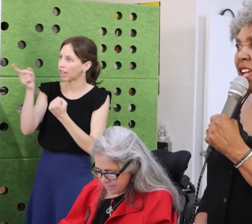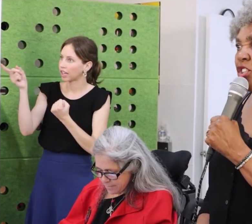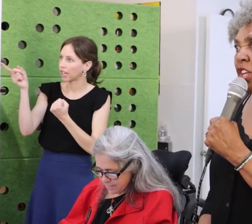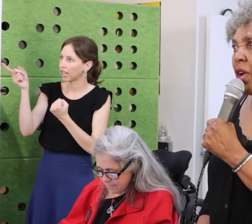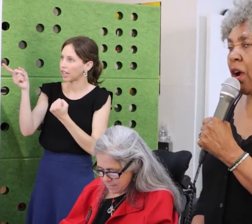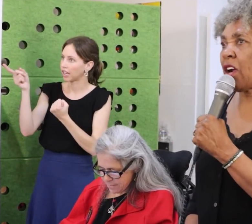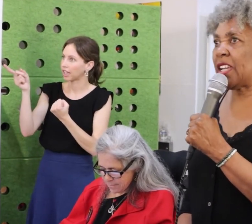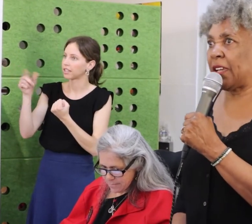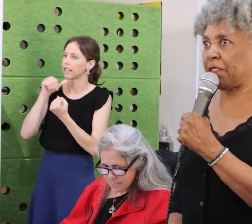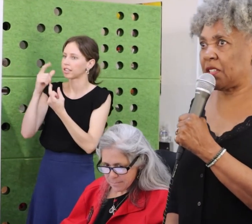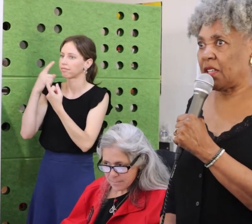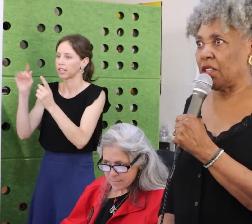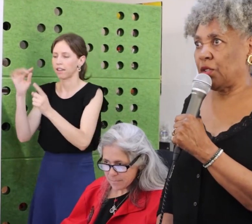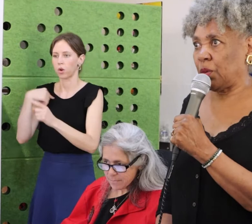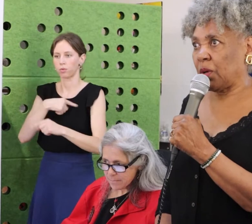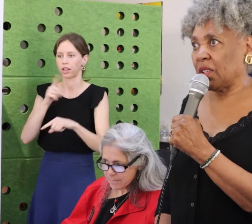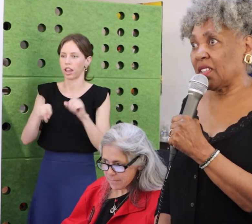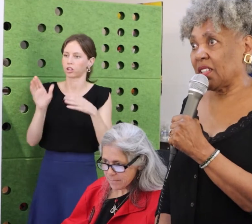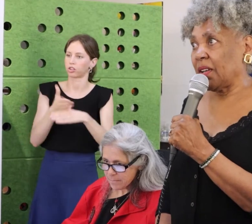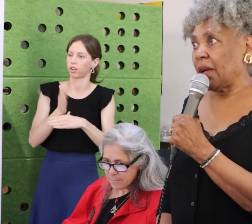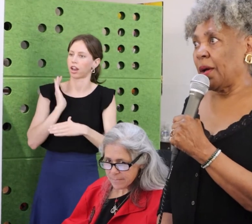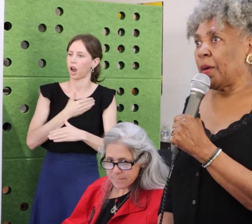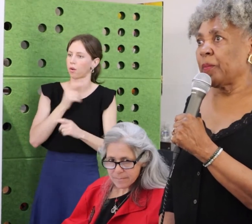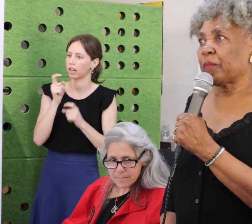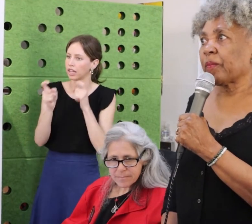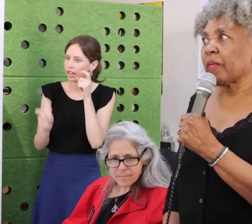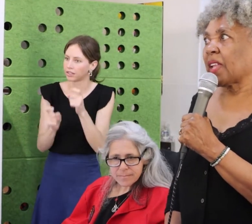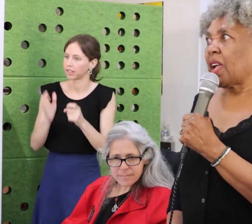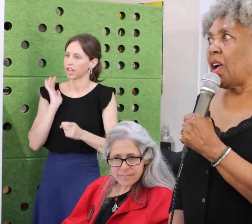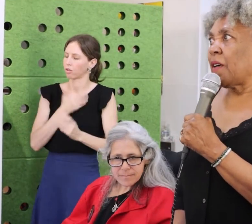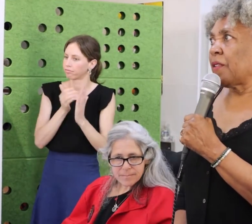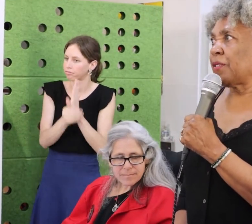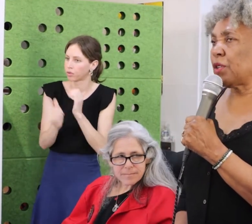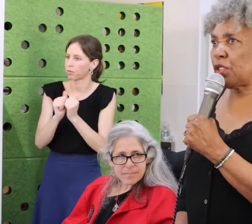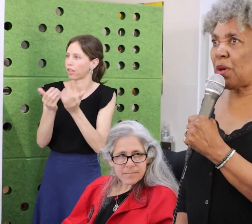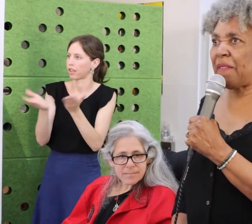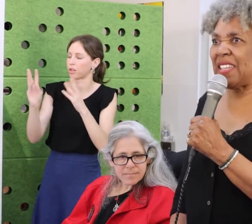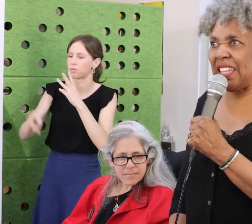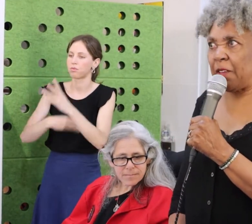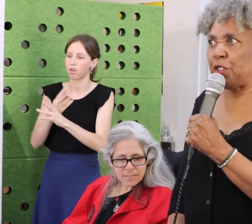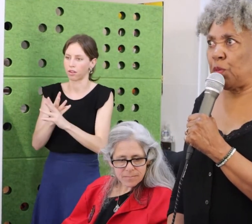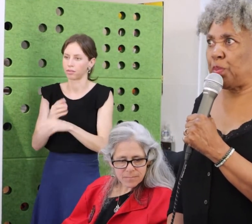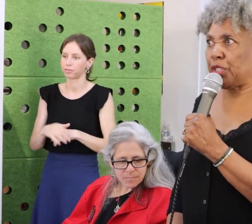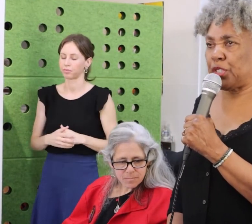One of the services that we offer is assistance to people with disabilities for employment.